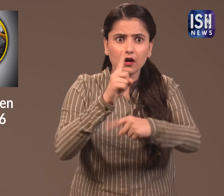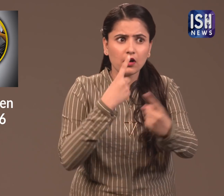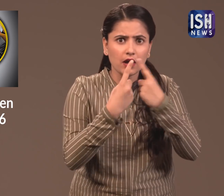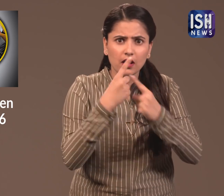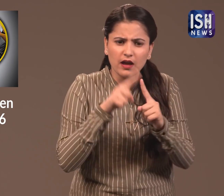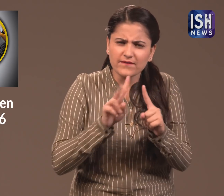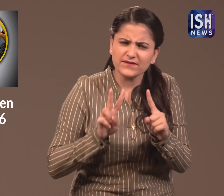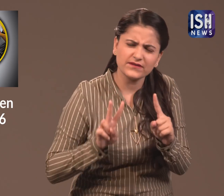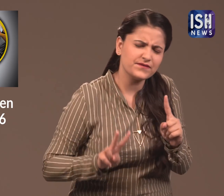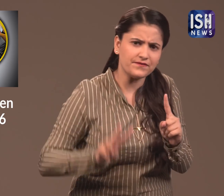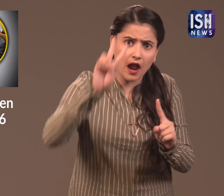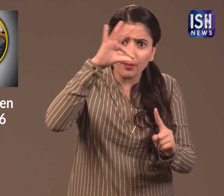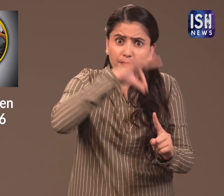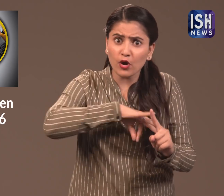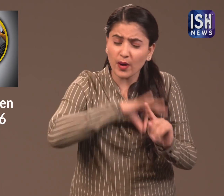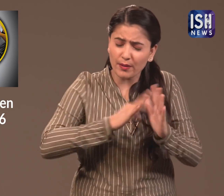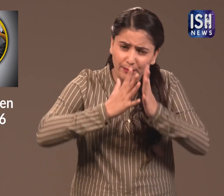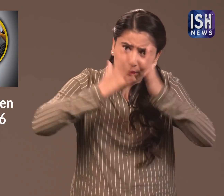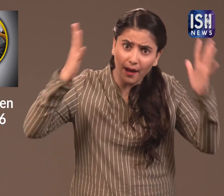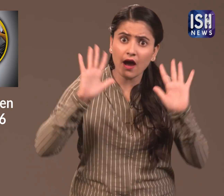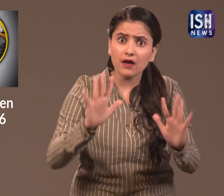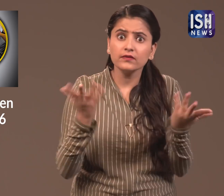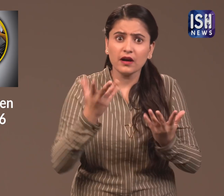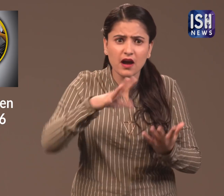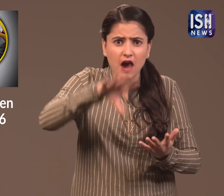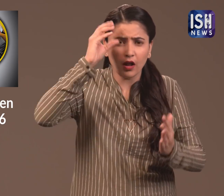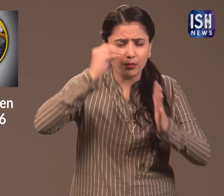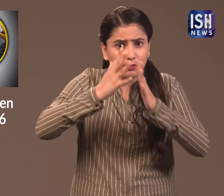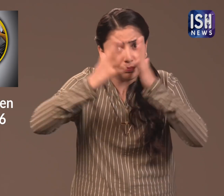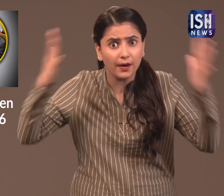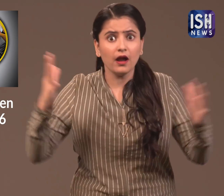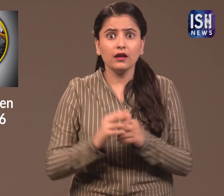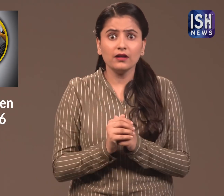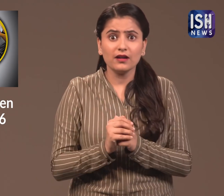because the conversation what they have is extremely valuable. As there is a lot to learn.